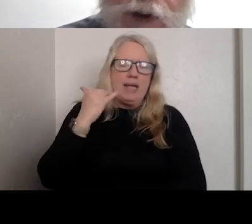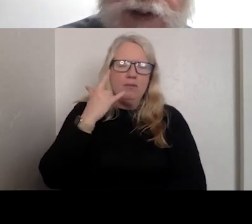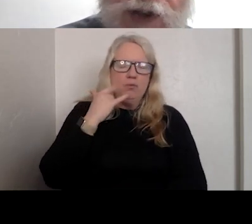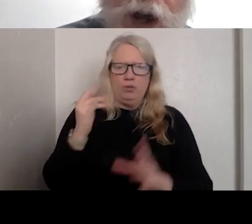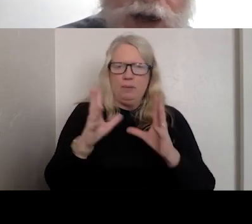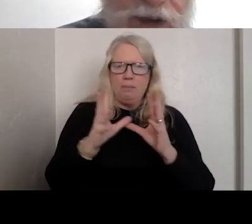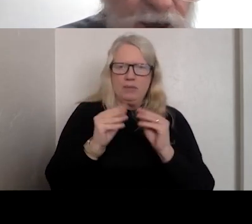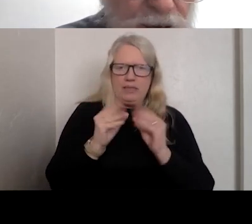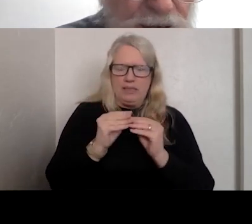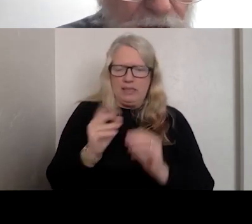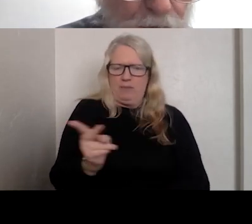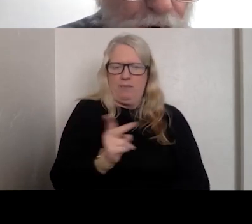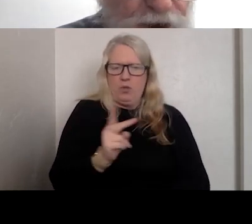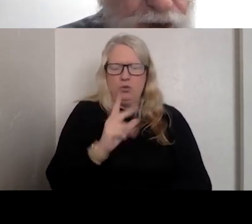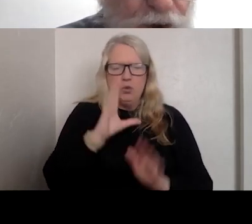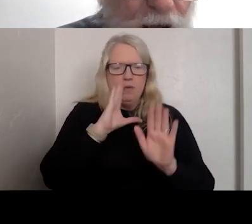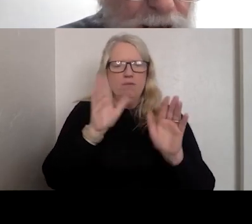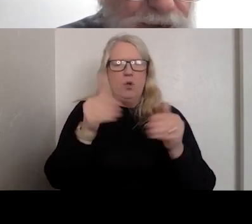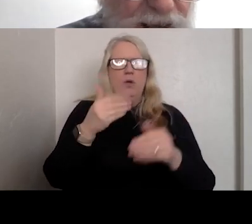FOCUSSED ON CALIFORNIA TRIBES.